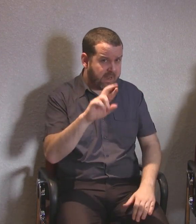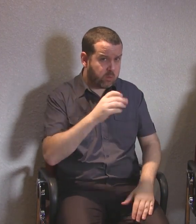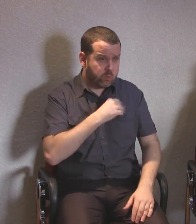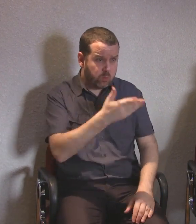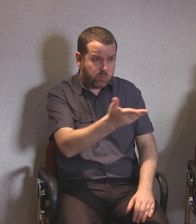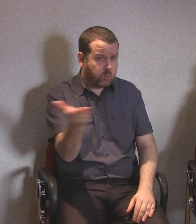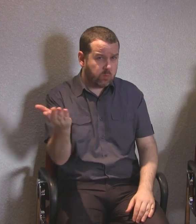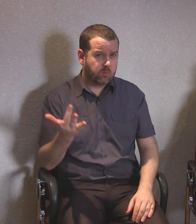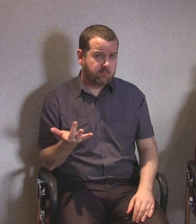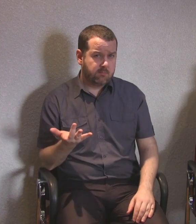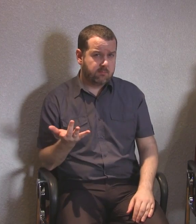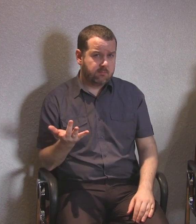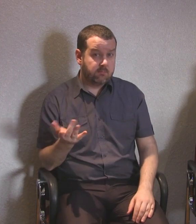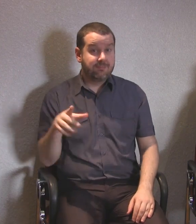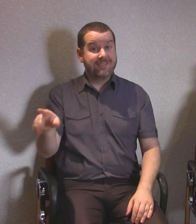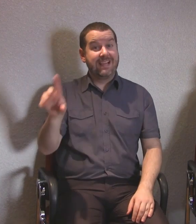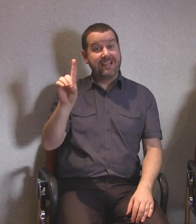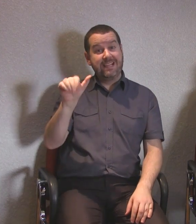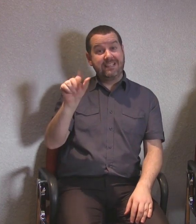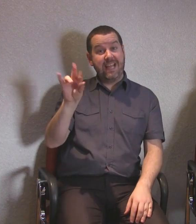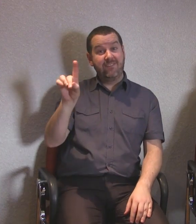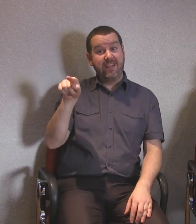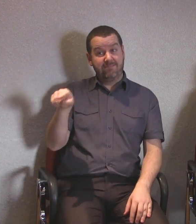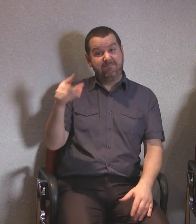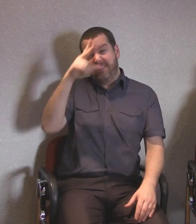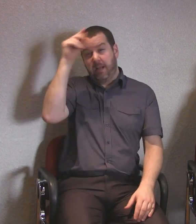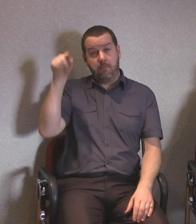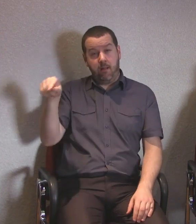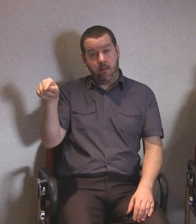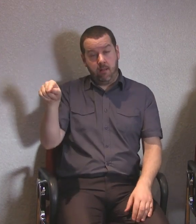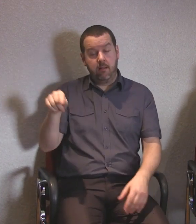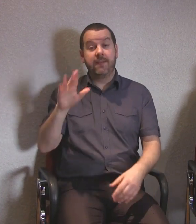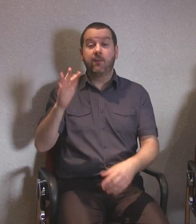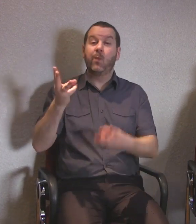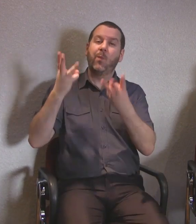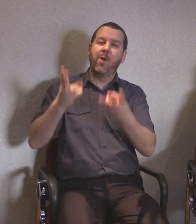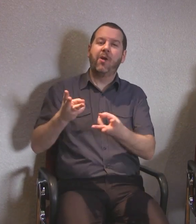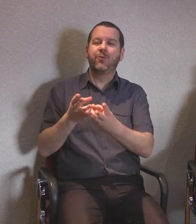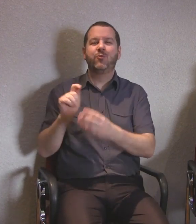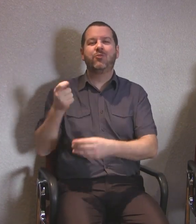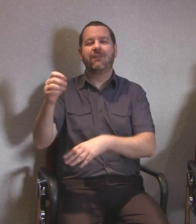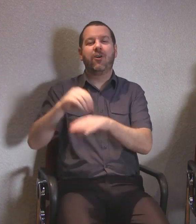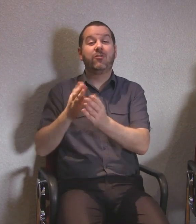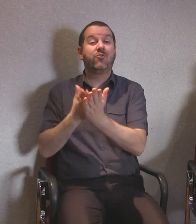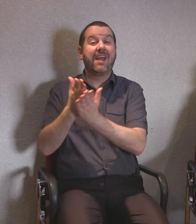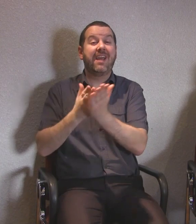Is it fair that a wheelchair user must give 24 hr notice before they wish to travel?